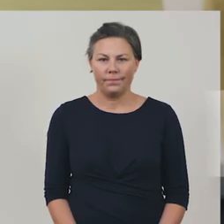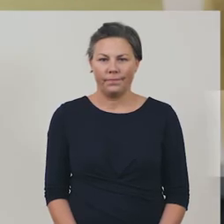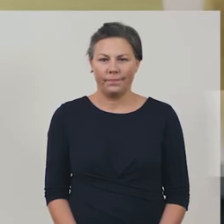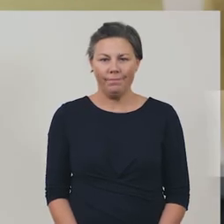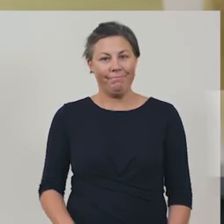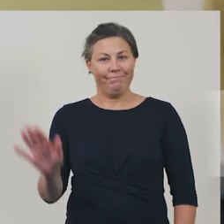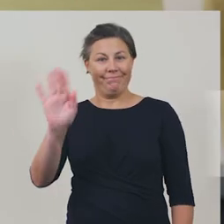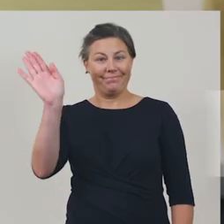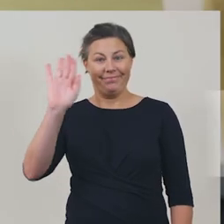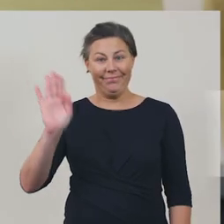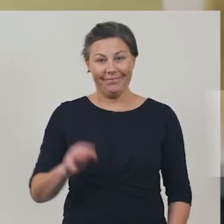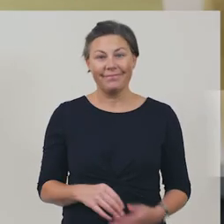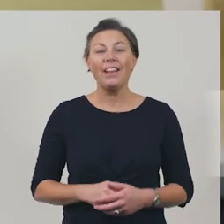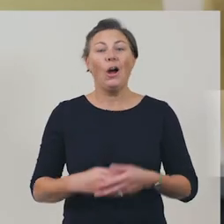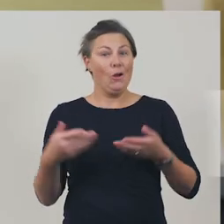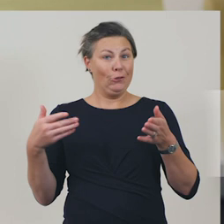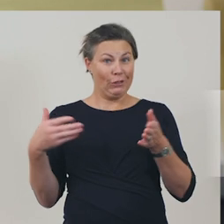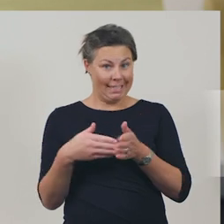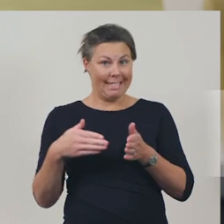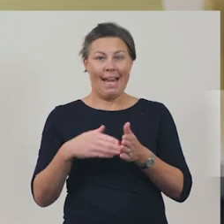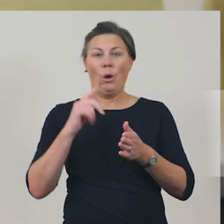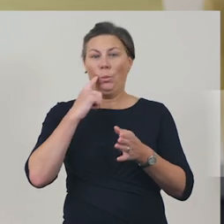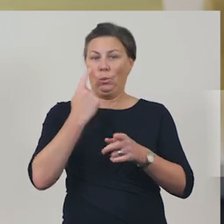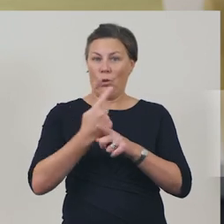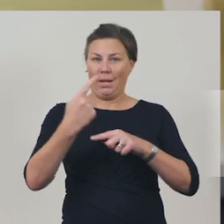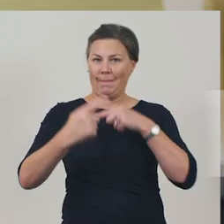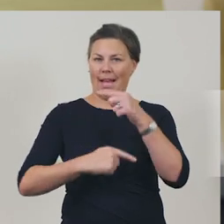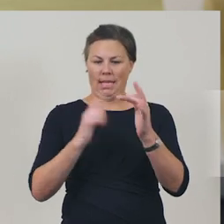Hello. Today, we’re going to talk about the internet.